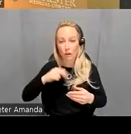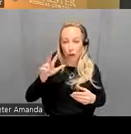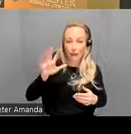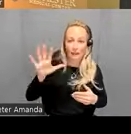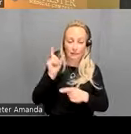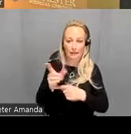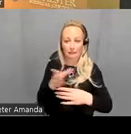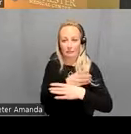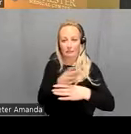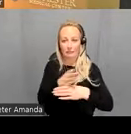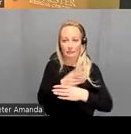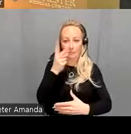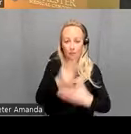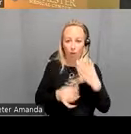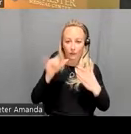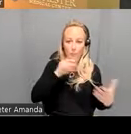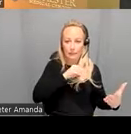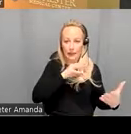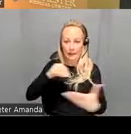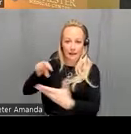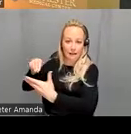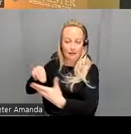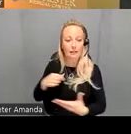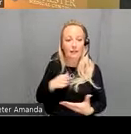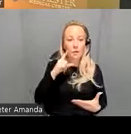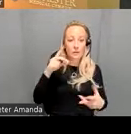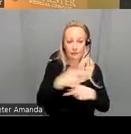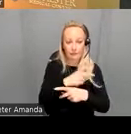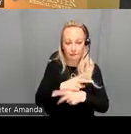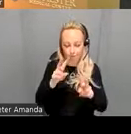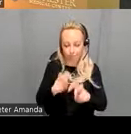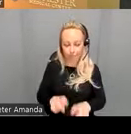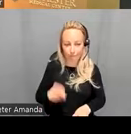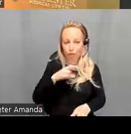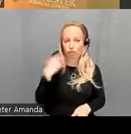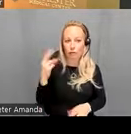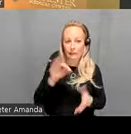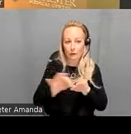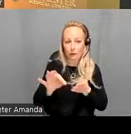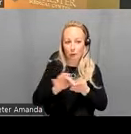two pairs of resting C scans and we calculated risk scores using a binary logistic regression